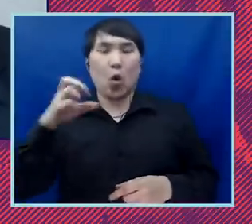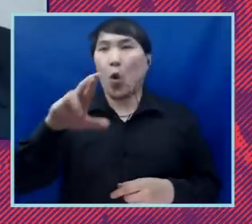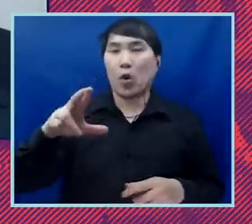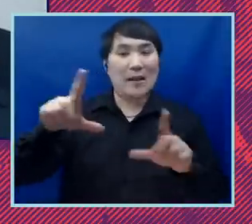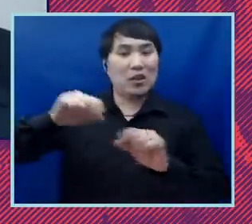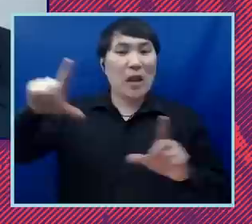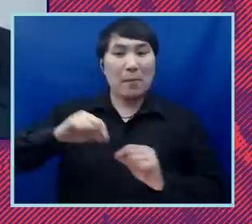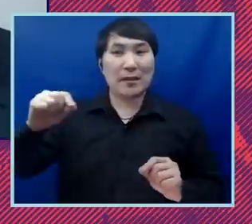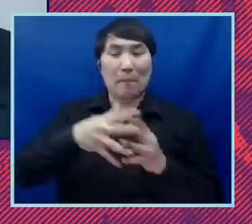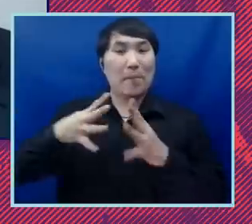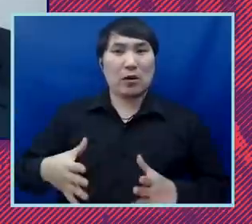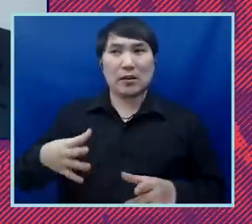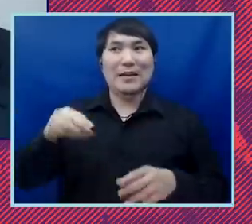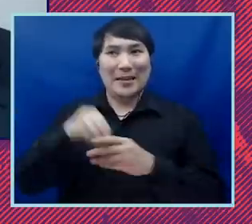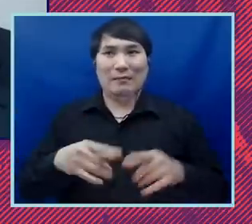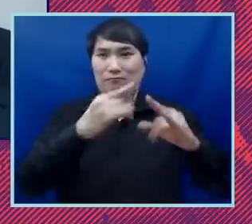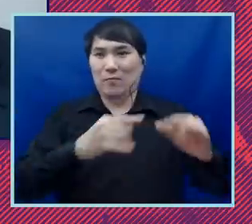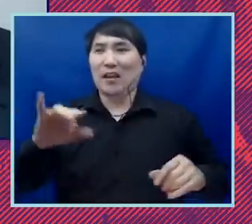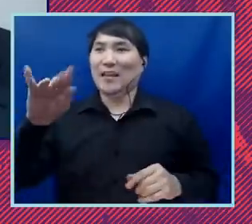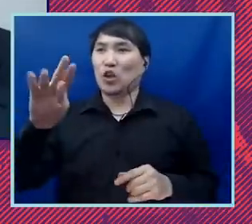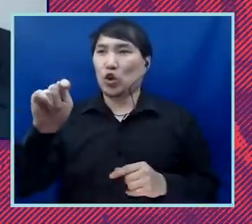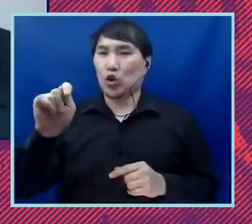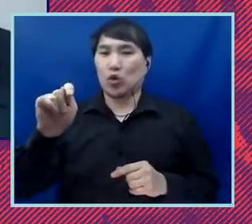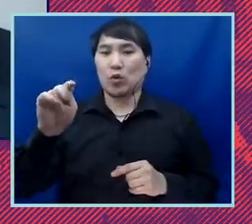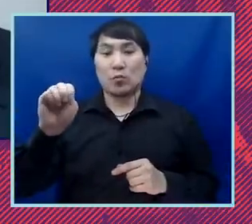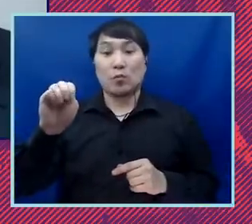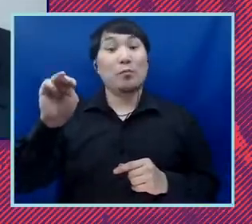internment. And on Japanese American internment, it was an ACLU case. We fought that case in '41,